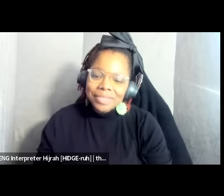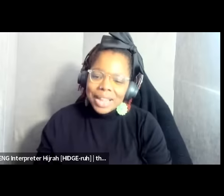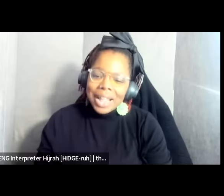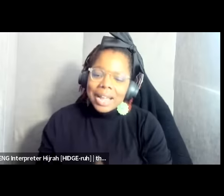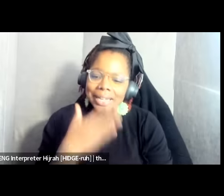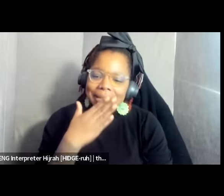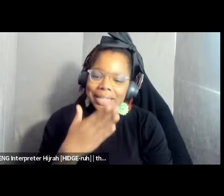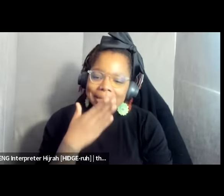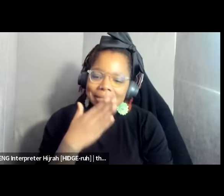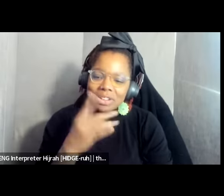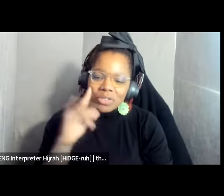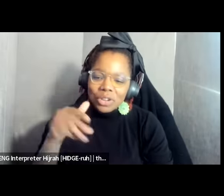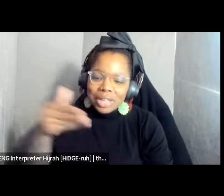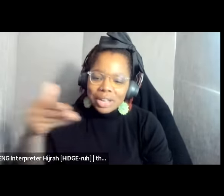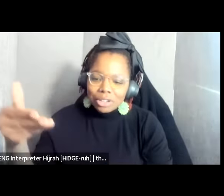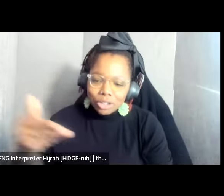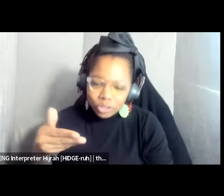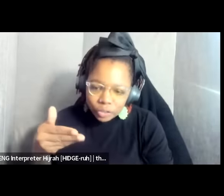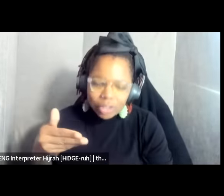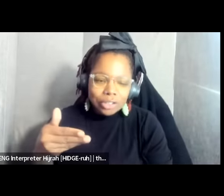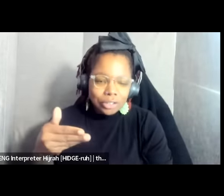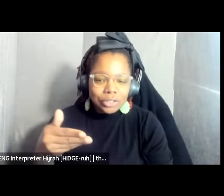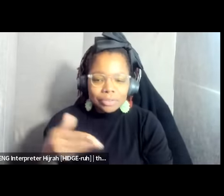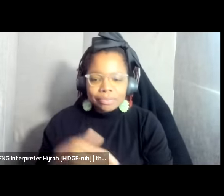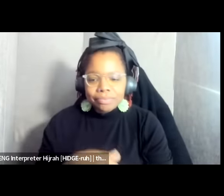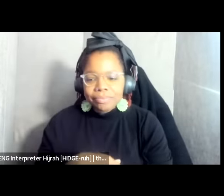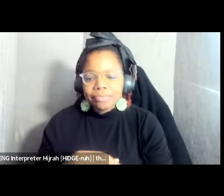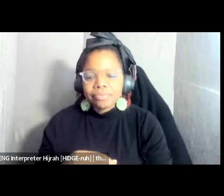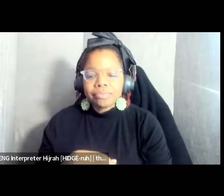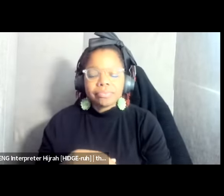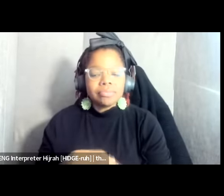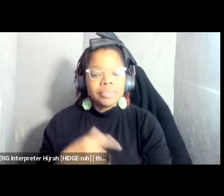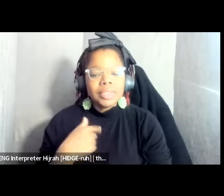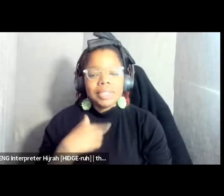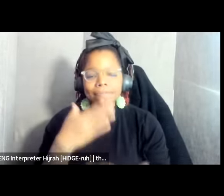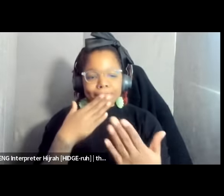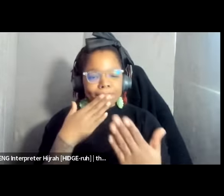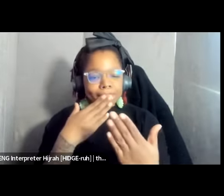introduction and that invitation you know I'm so grateful to be on this panel I've been on